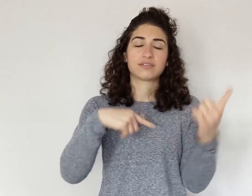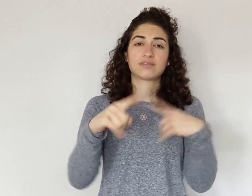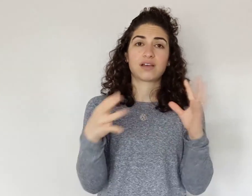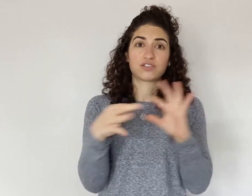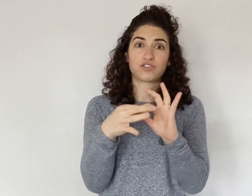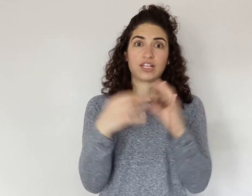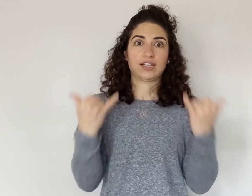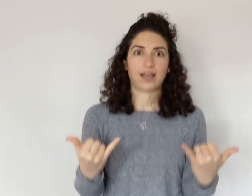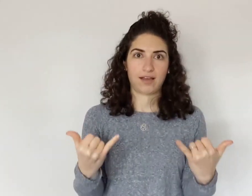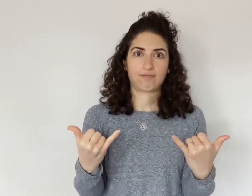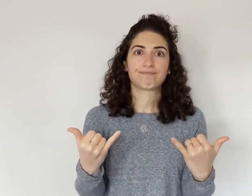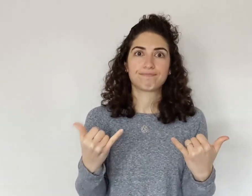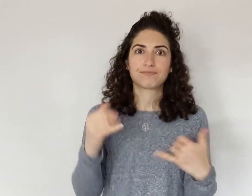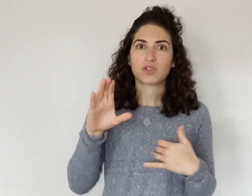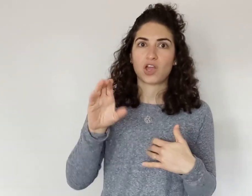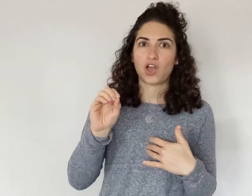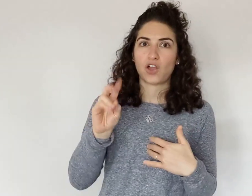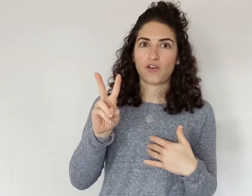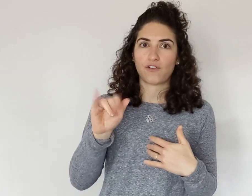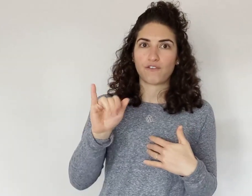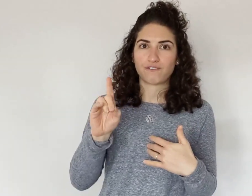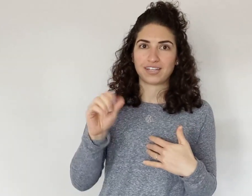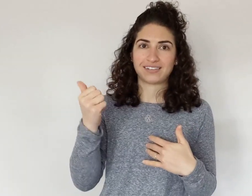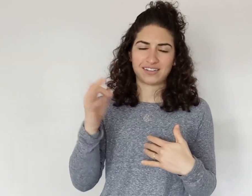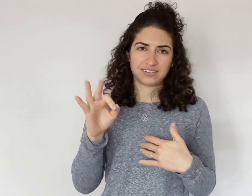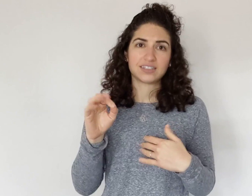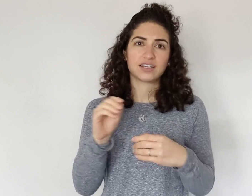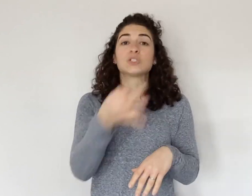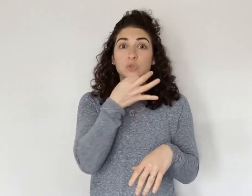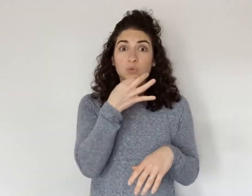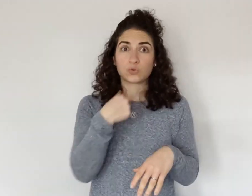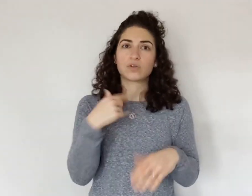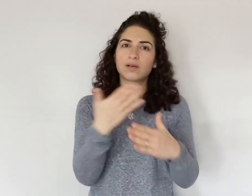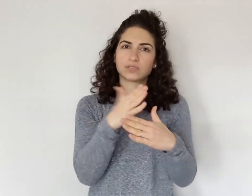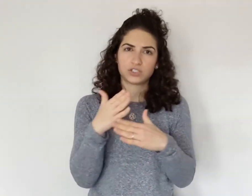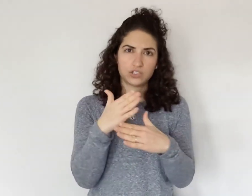related to now -- COVID-19, so soon, I'm going to share. Maybe next week.